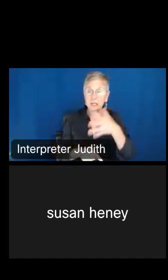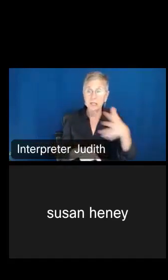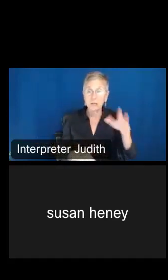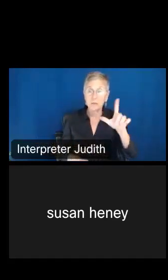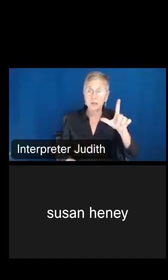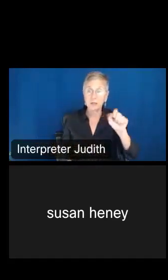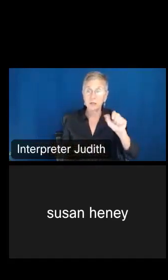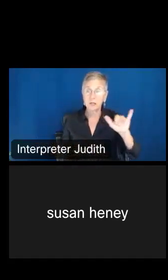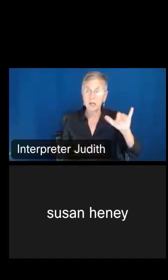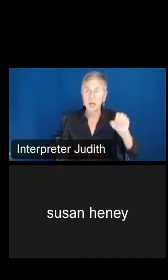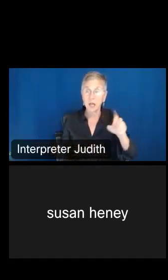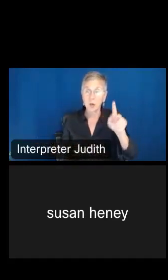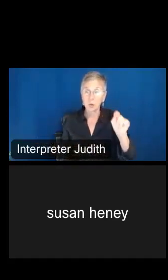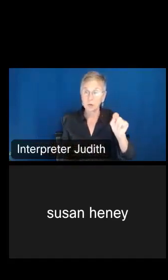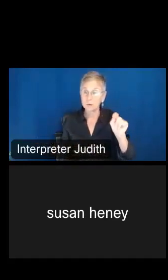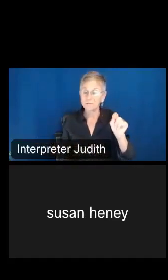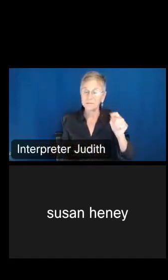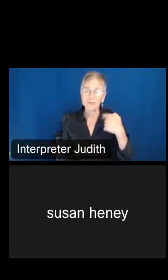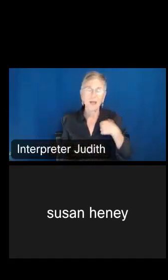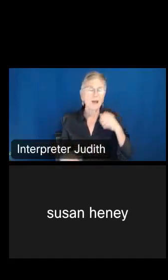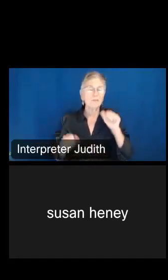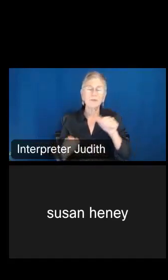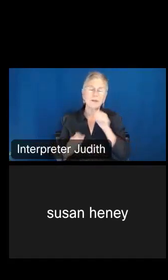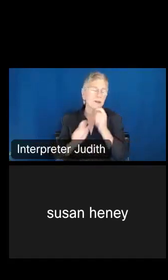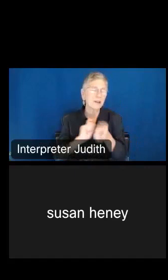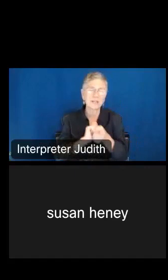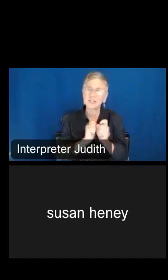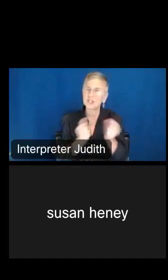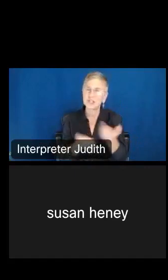that I'm probably not going to change anything. On the left side, we have each of the states,